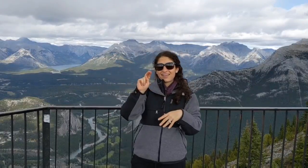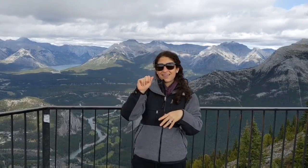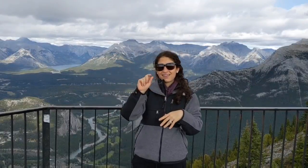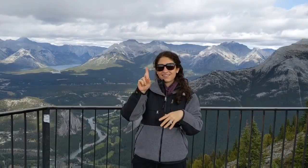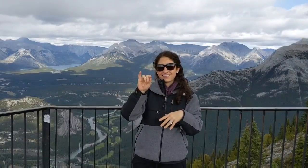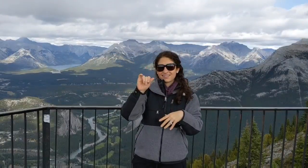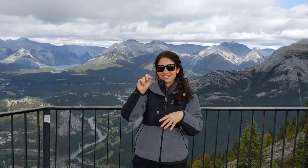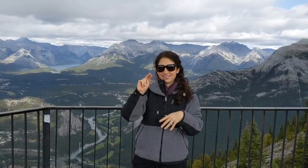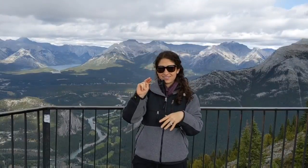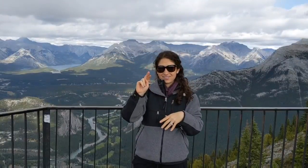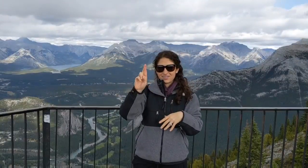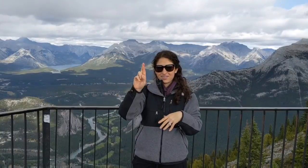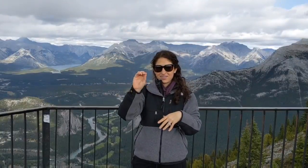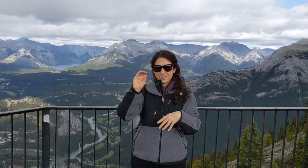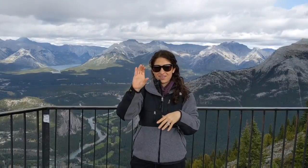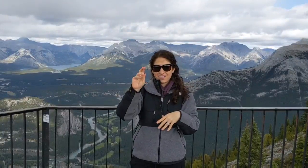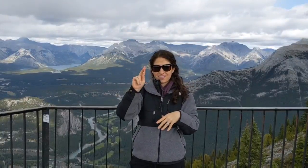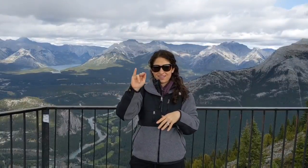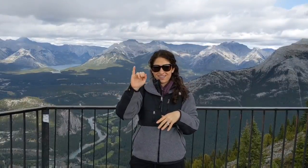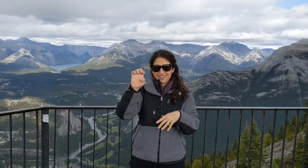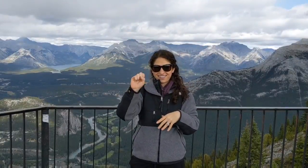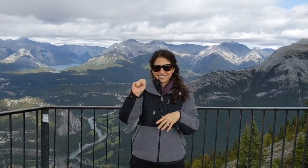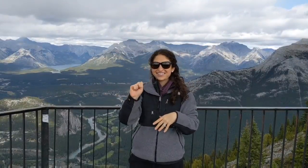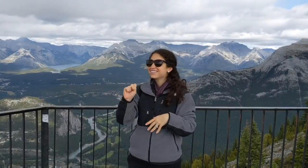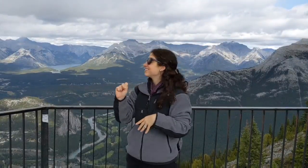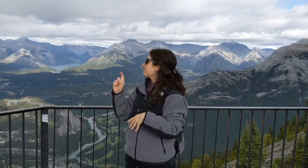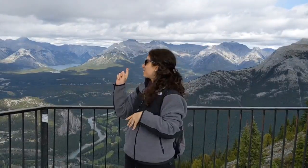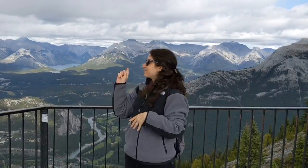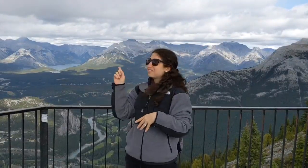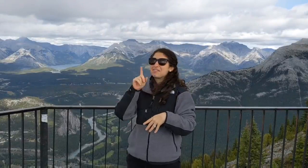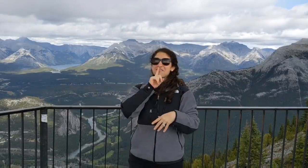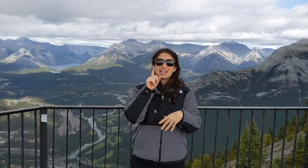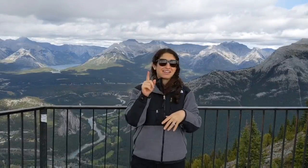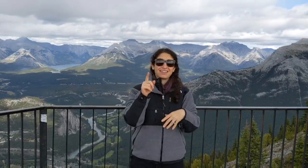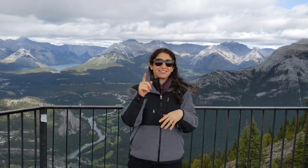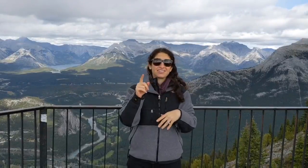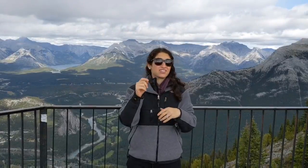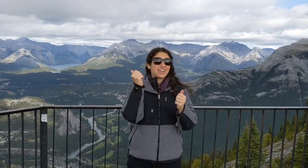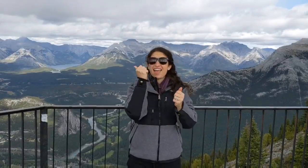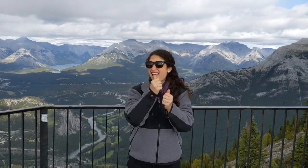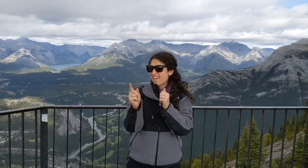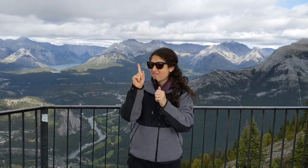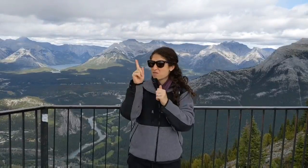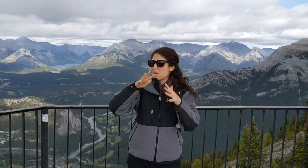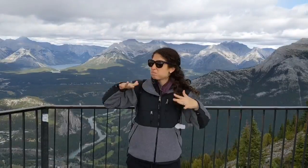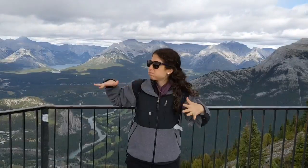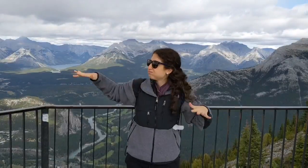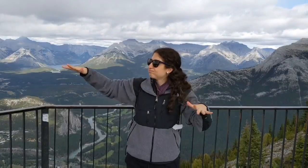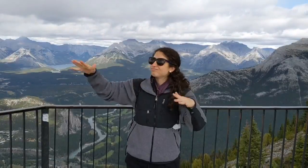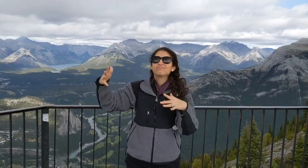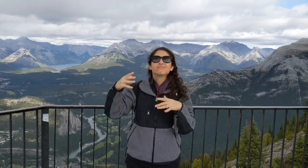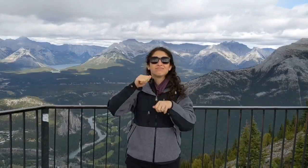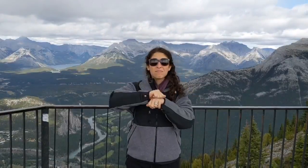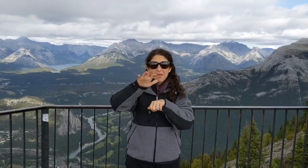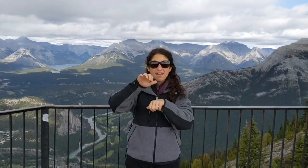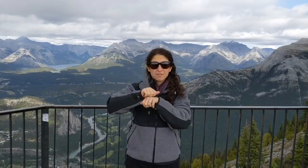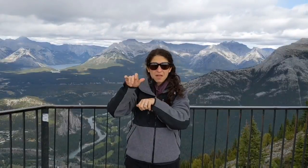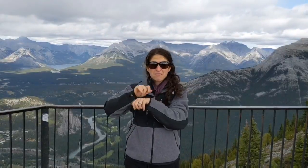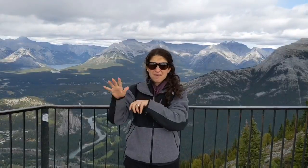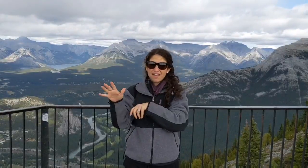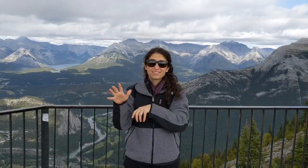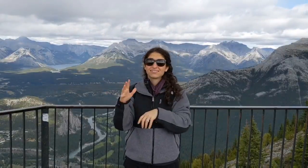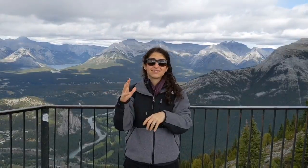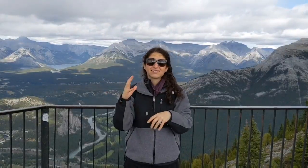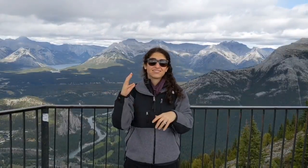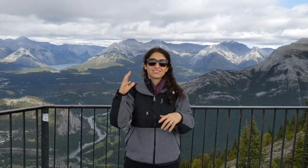The Canadian Rockies are right here -- really everywhere, it is mountain mountain mountain.